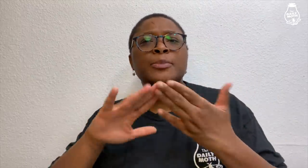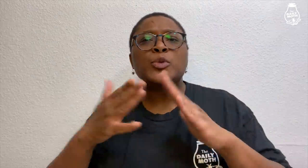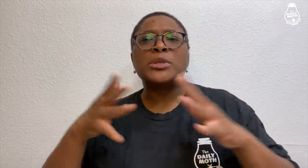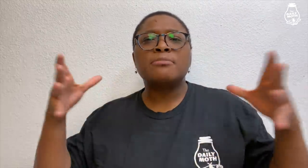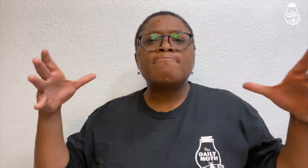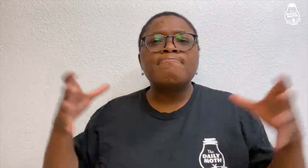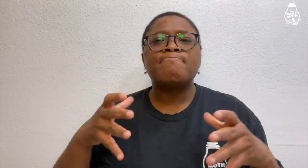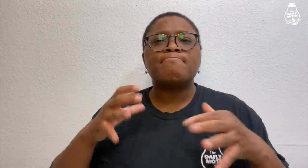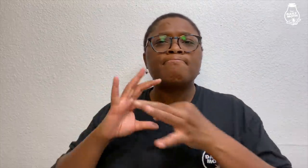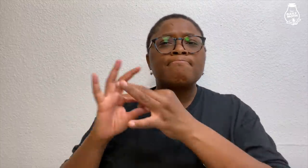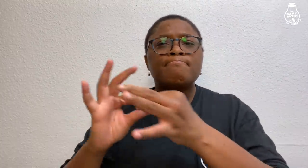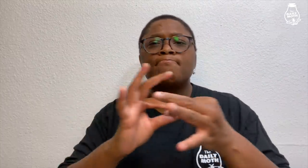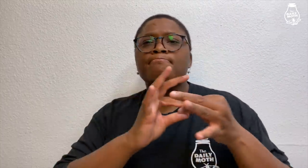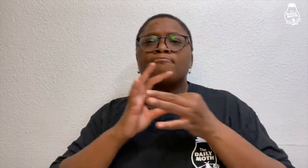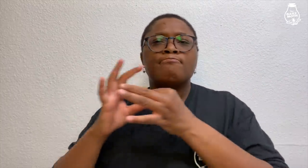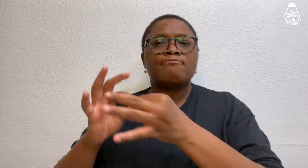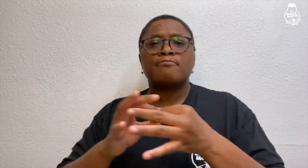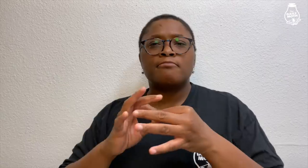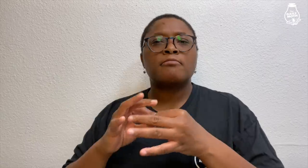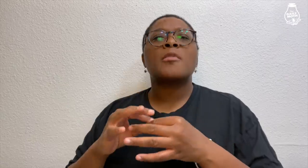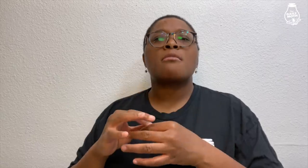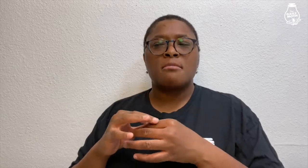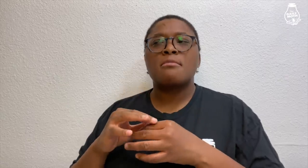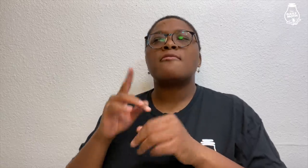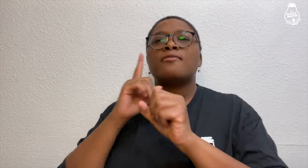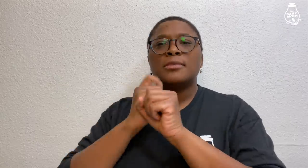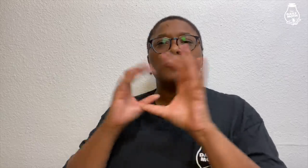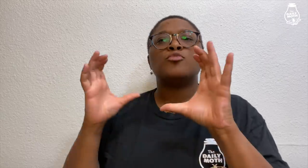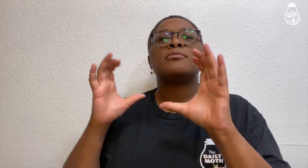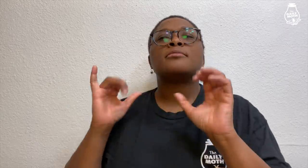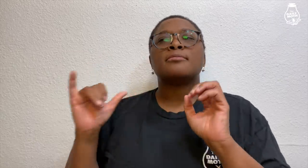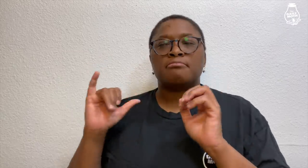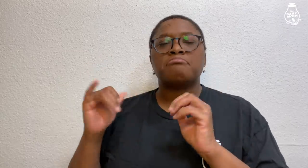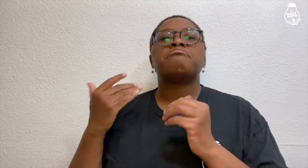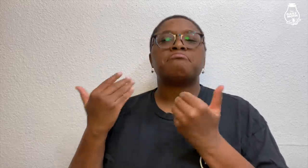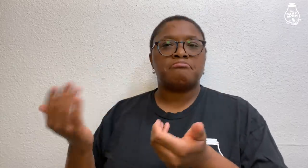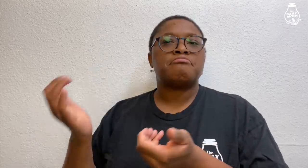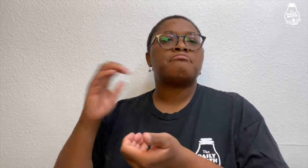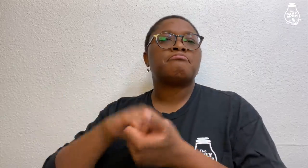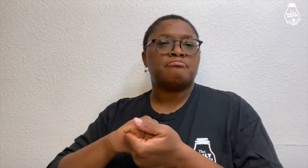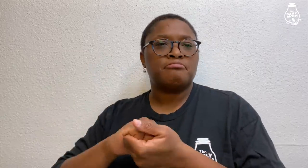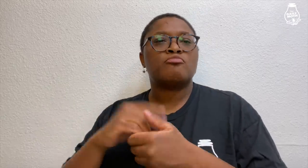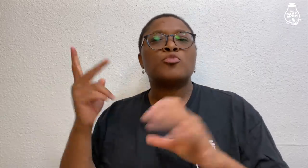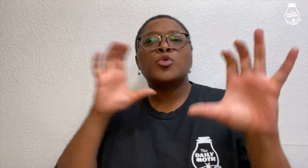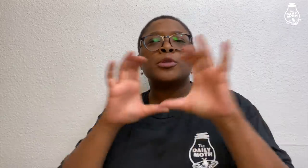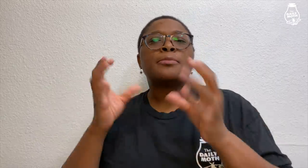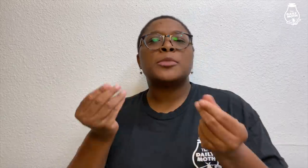and we both wanted the Deaf community to come together. So we decided to work together.